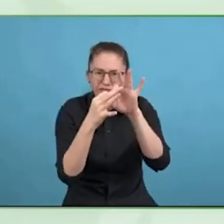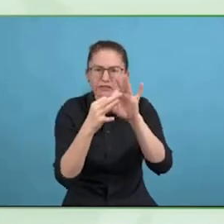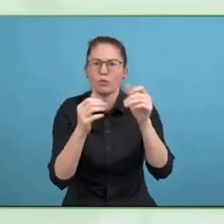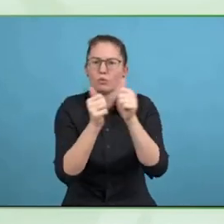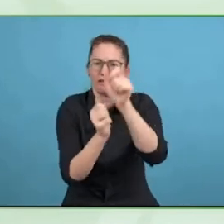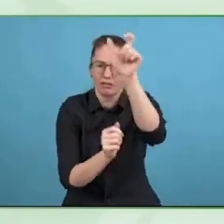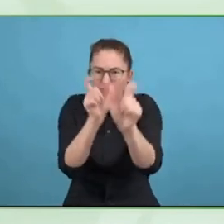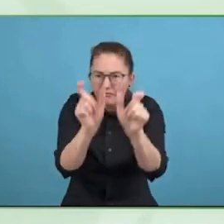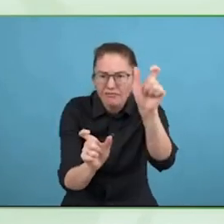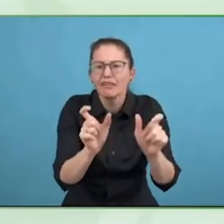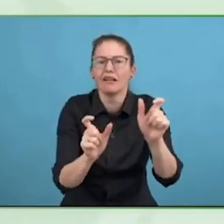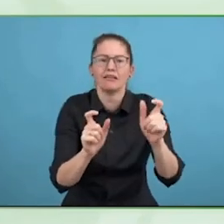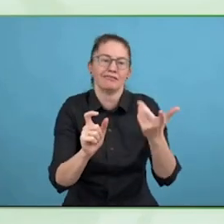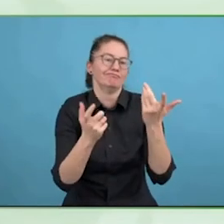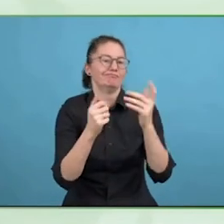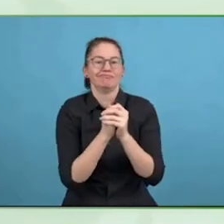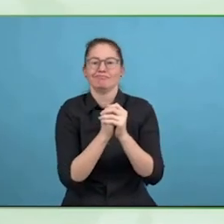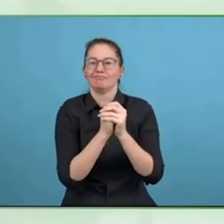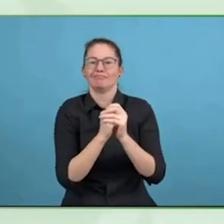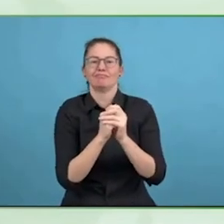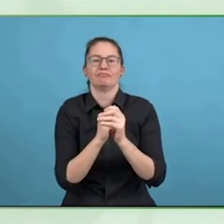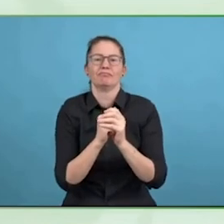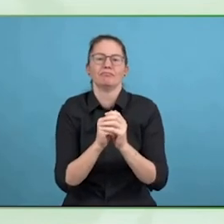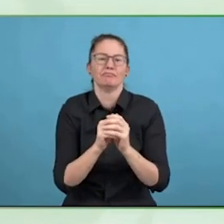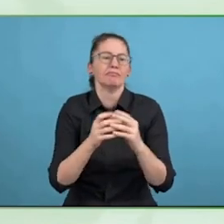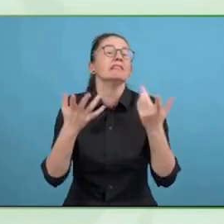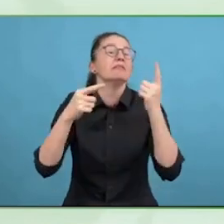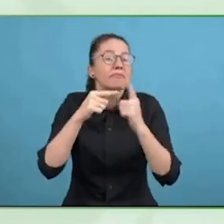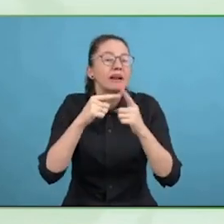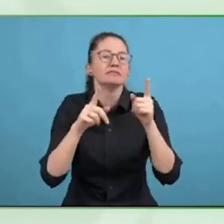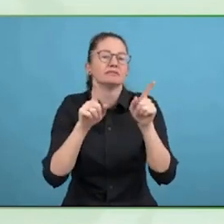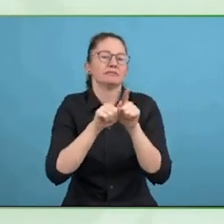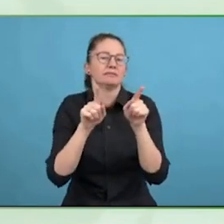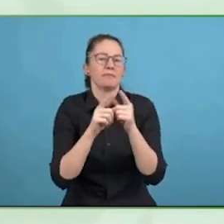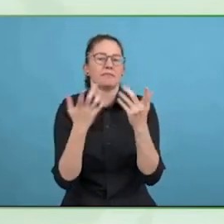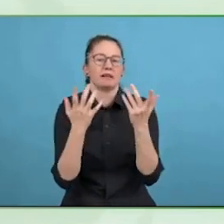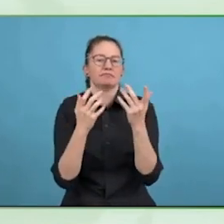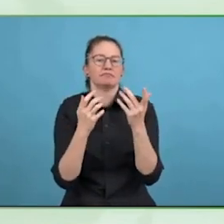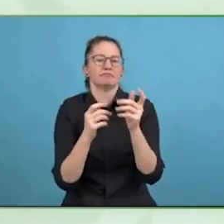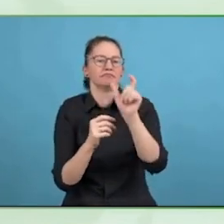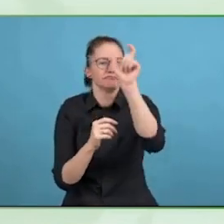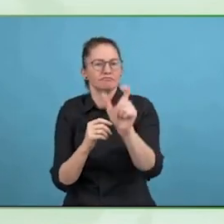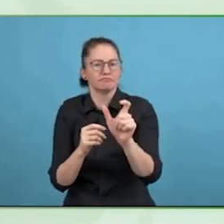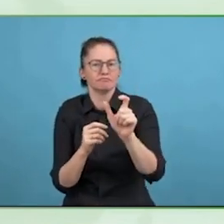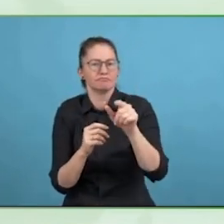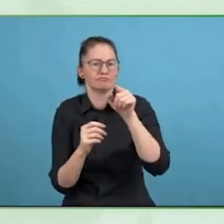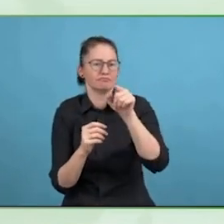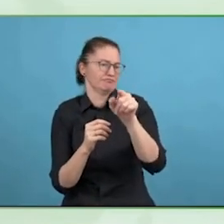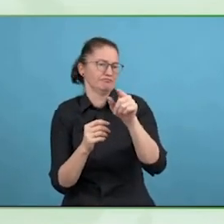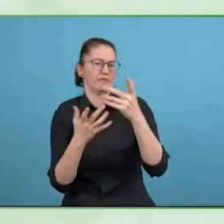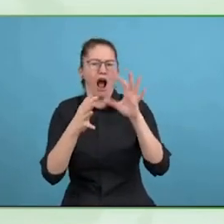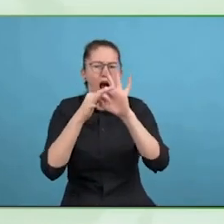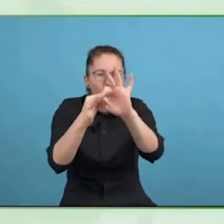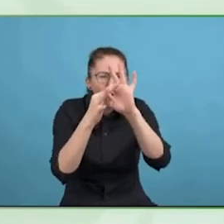disabled people to get the skills they are looking for work to the benefit of both business and disabled jobseekers.